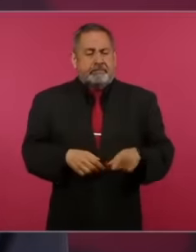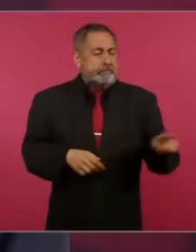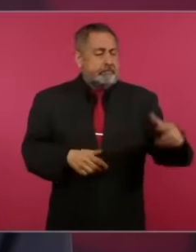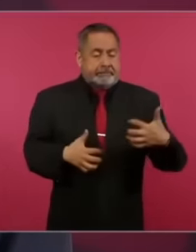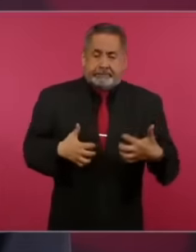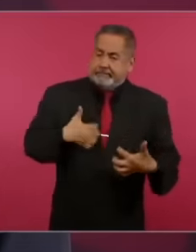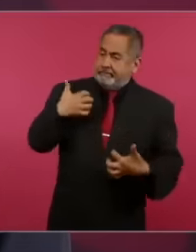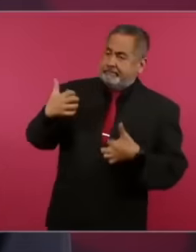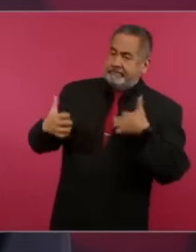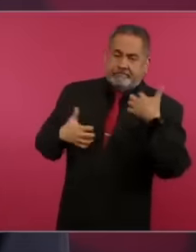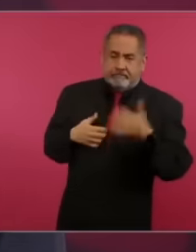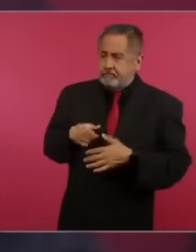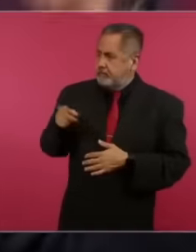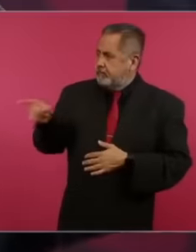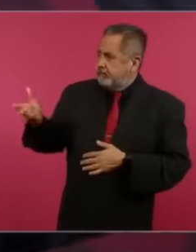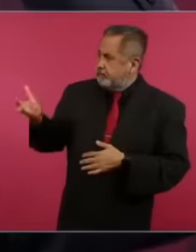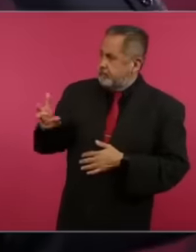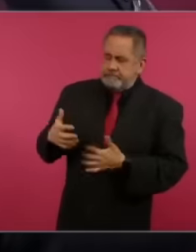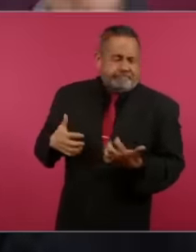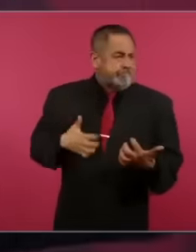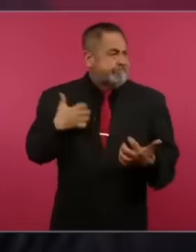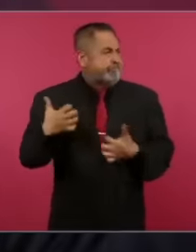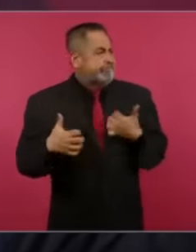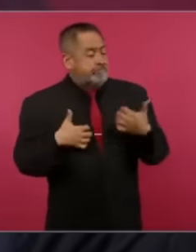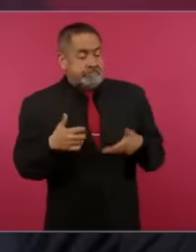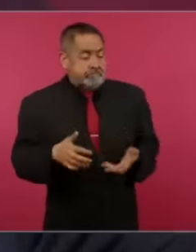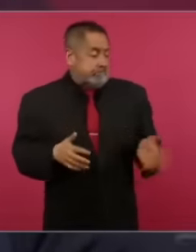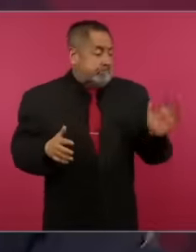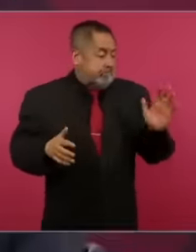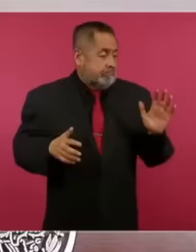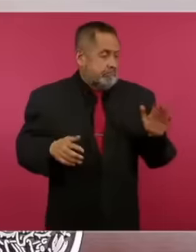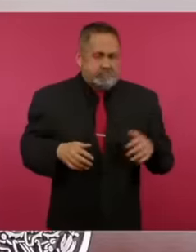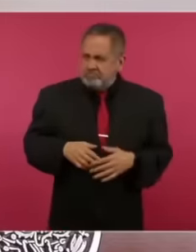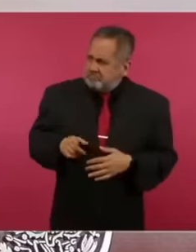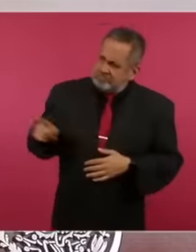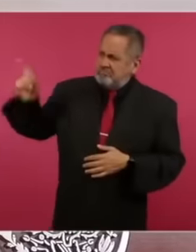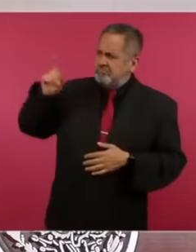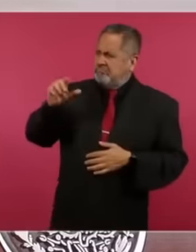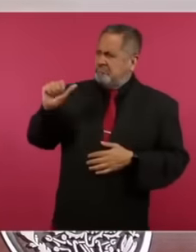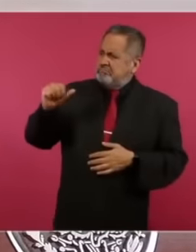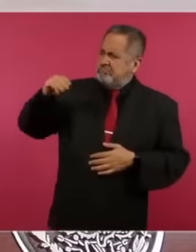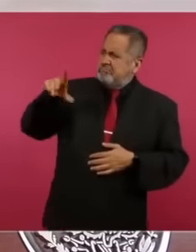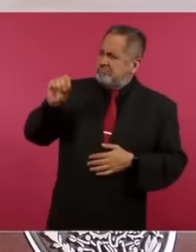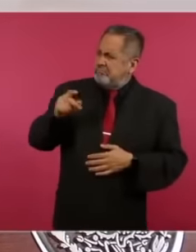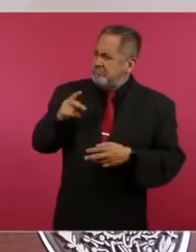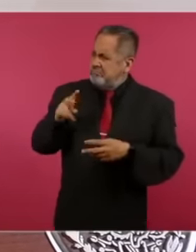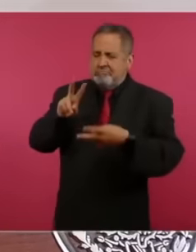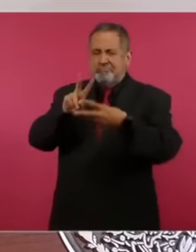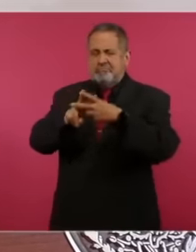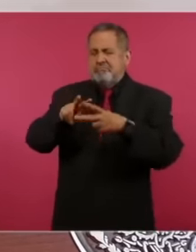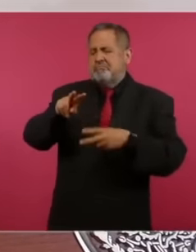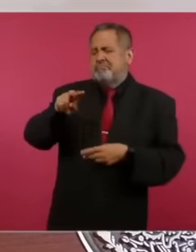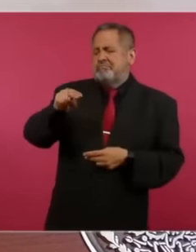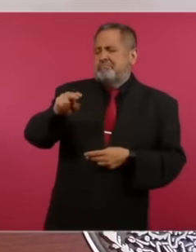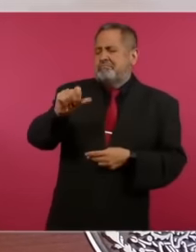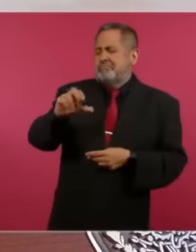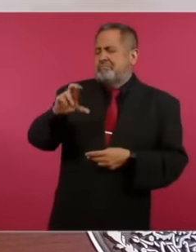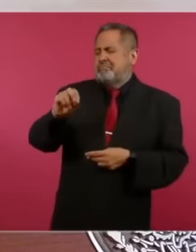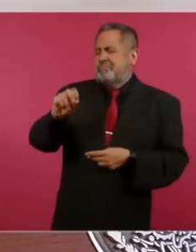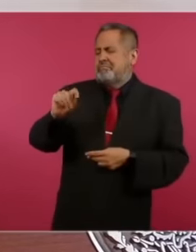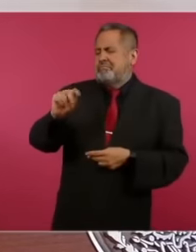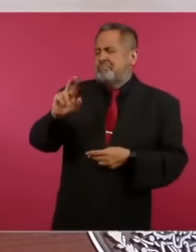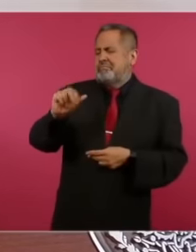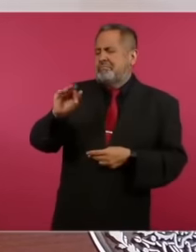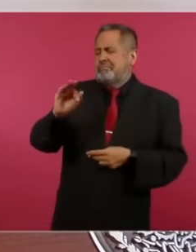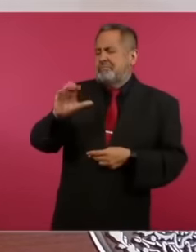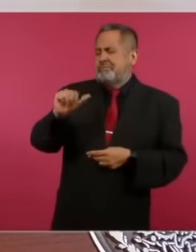what we are doing says let's see amlo drug trafficker president drug trafficker